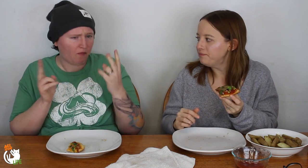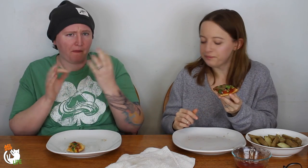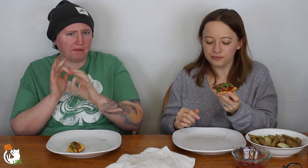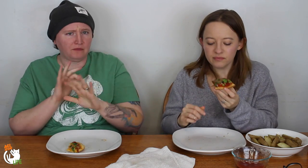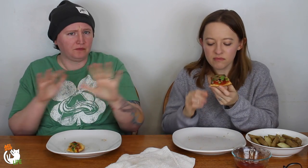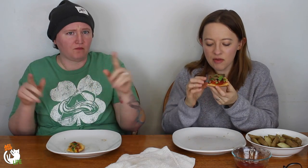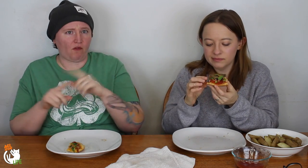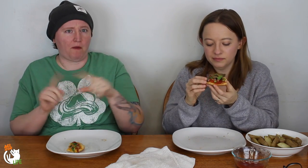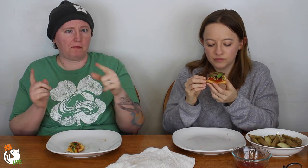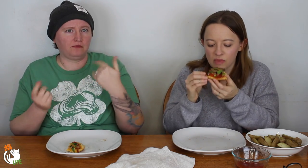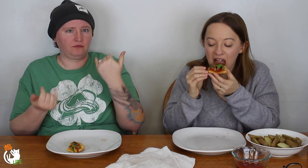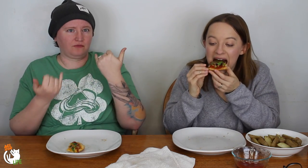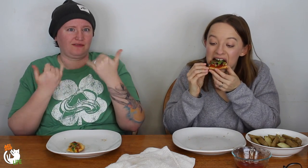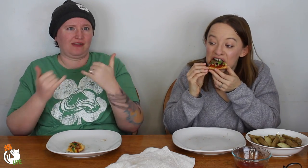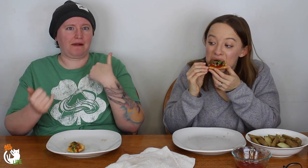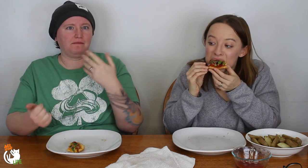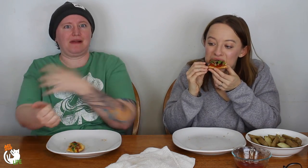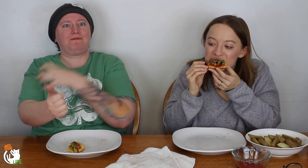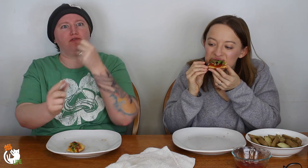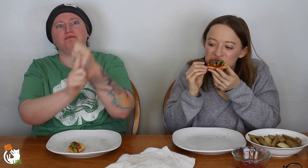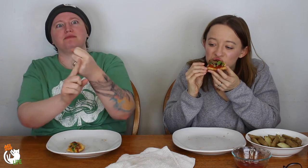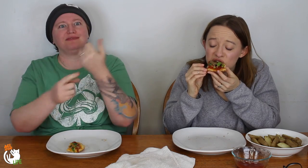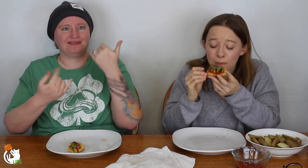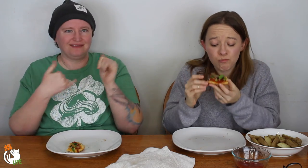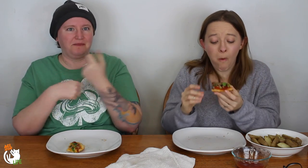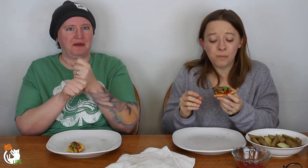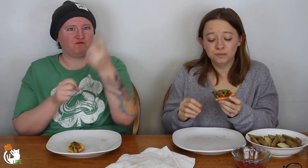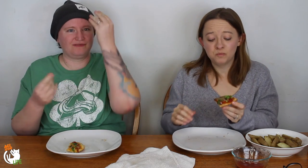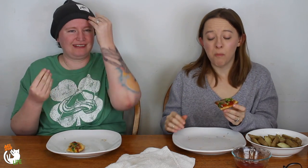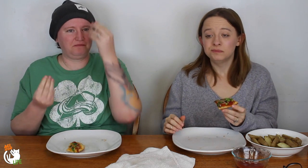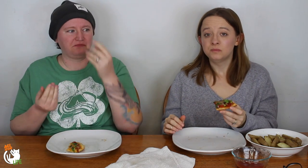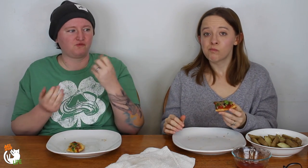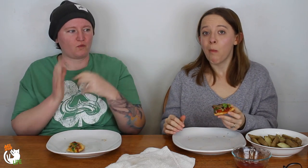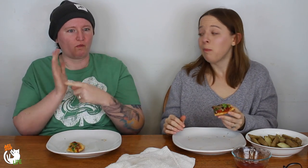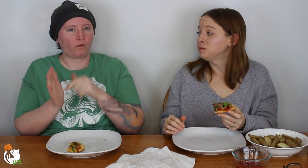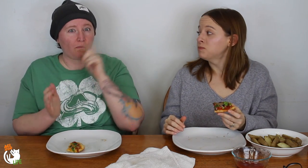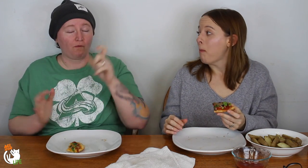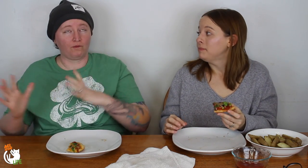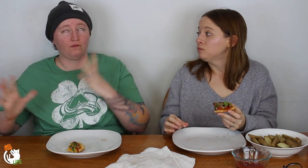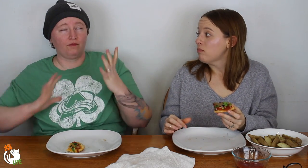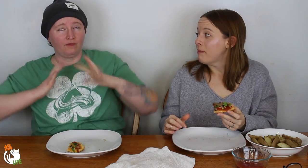Just simple things and still it had a really powerful impact. It really made you think.